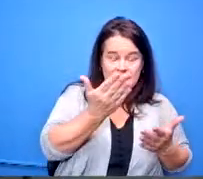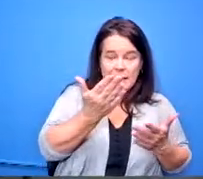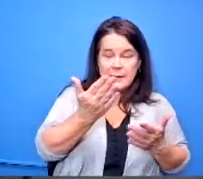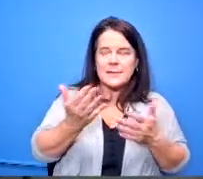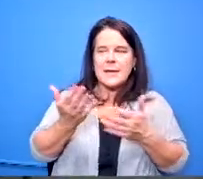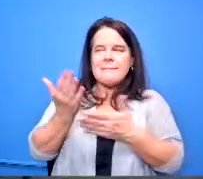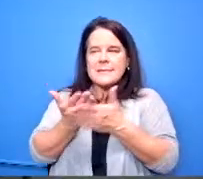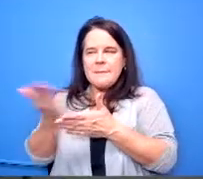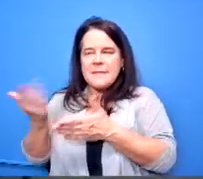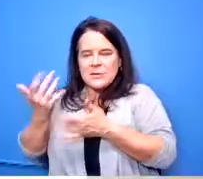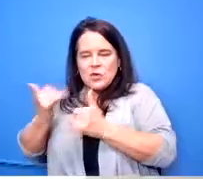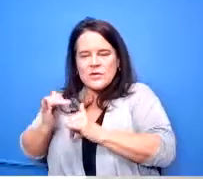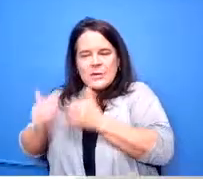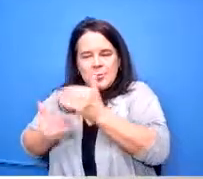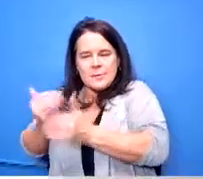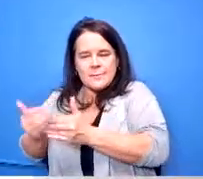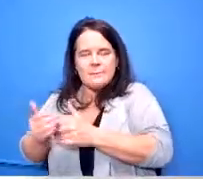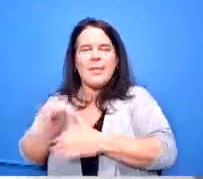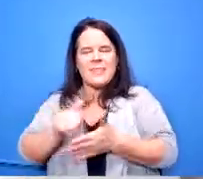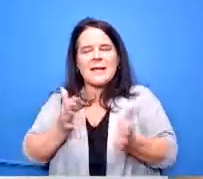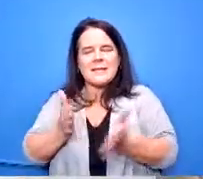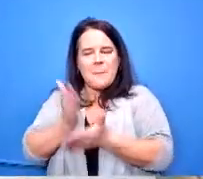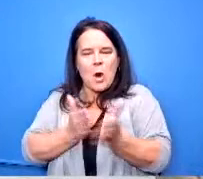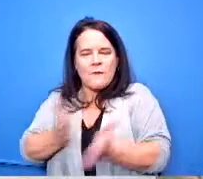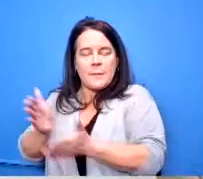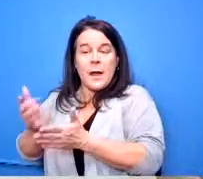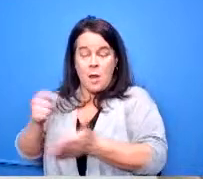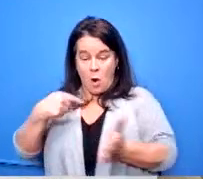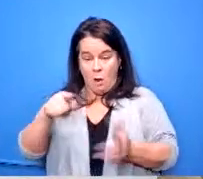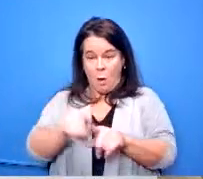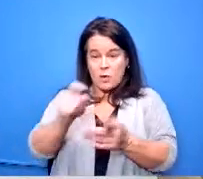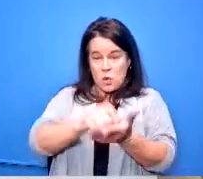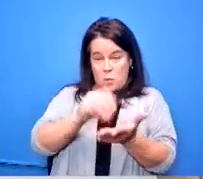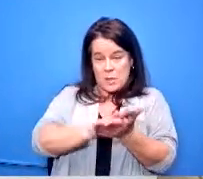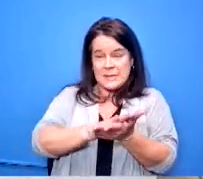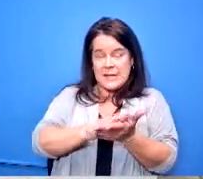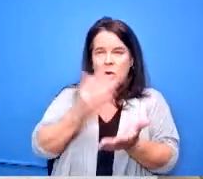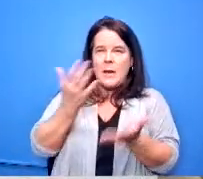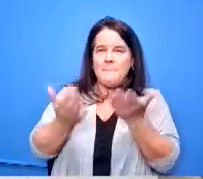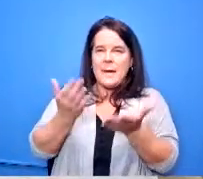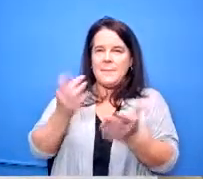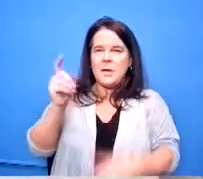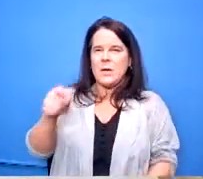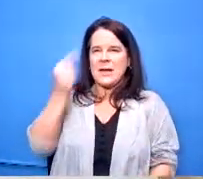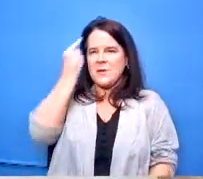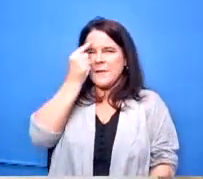plans but i i also wrote down that maybe we need to to think about um and i don't want to i don't